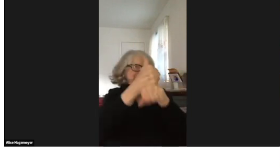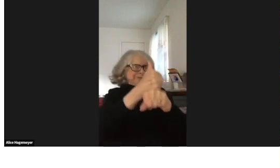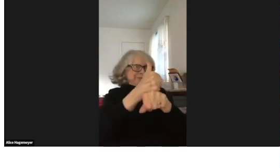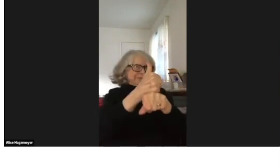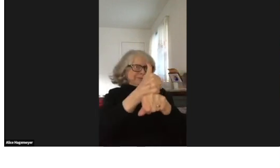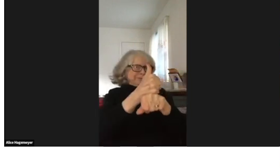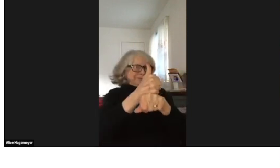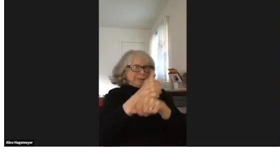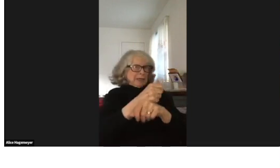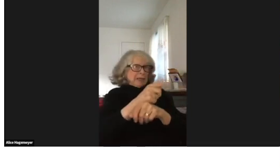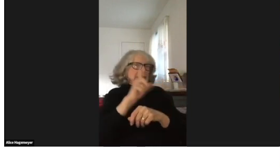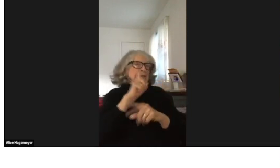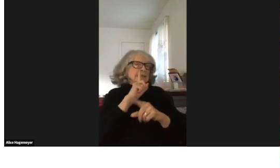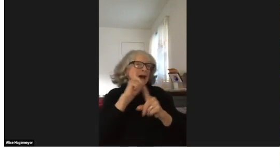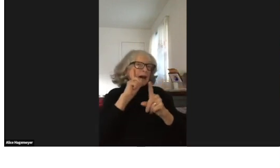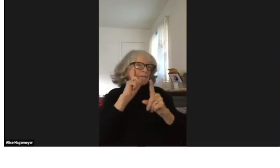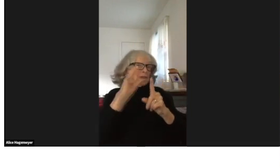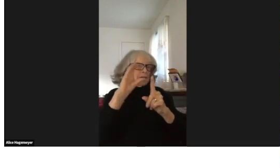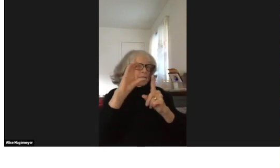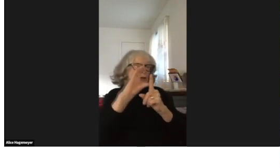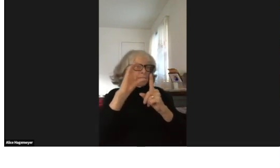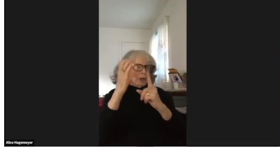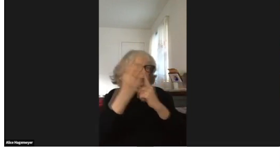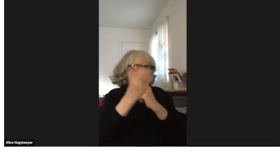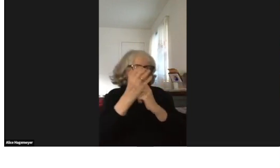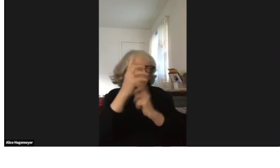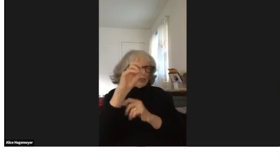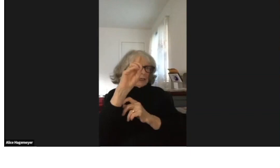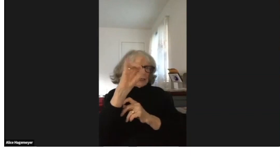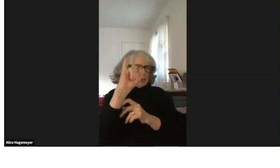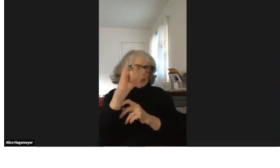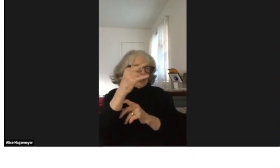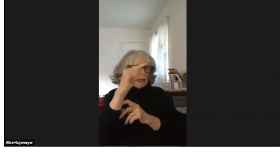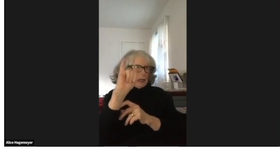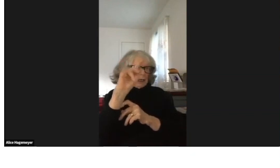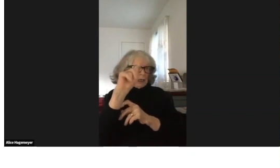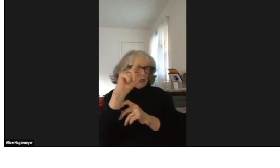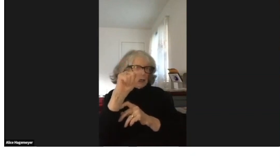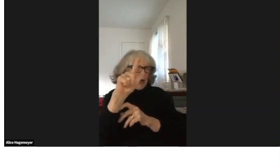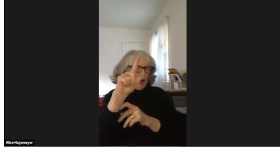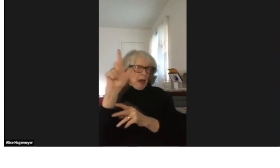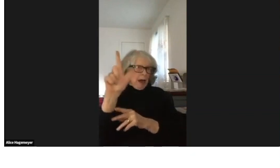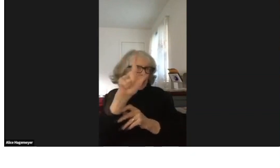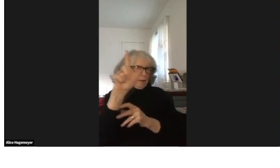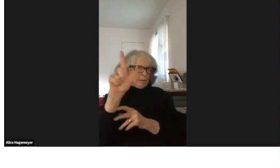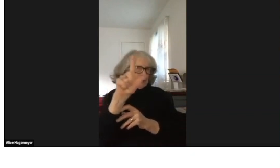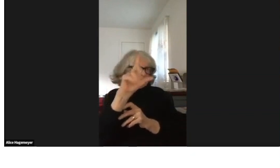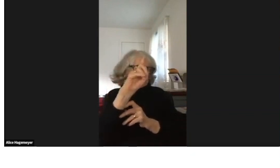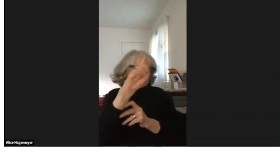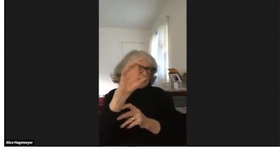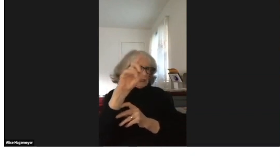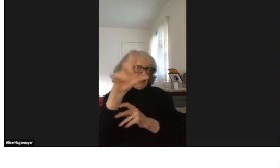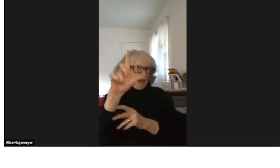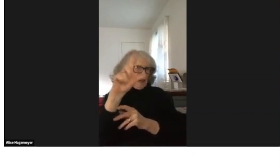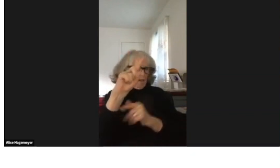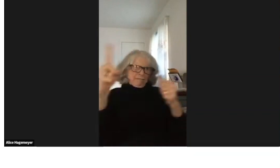Maryland finally founded its first deaf cultural digital library.